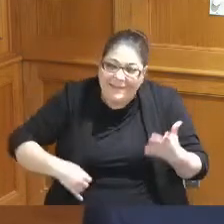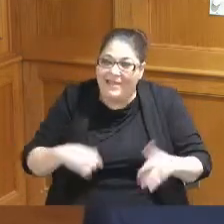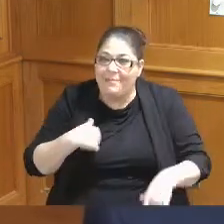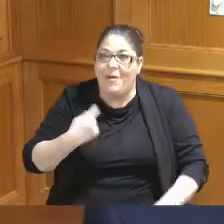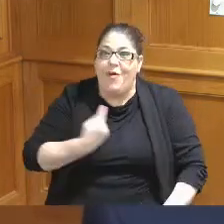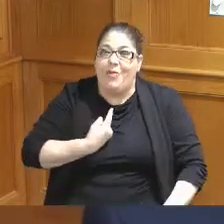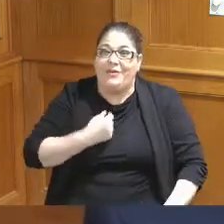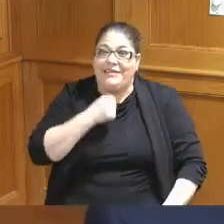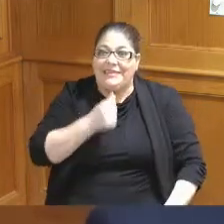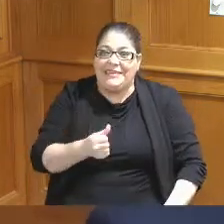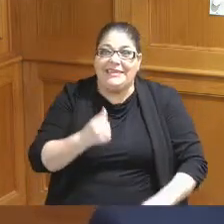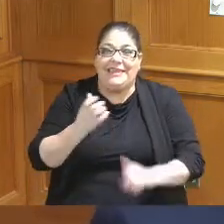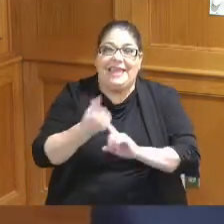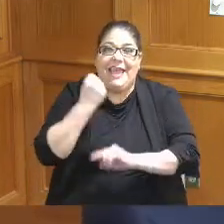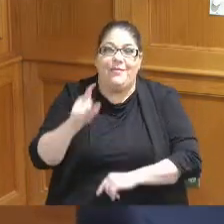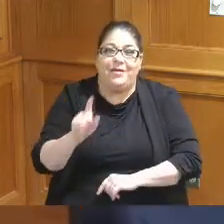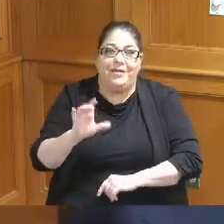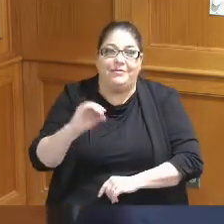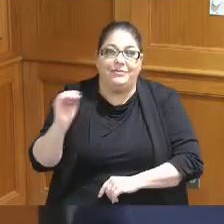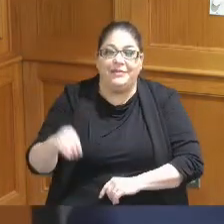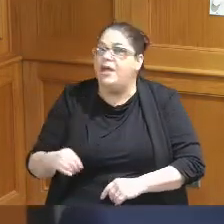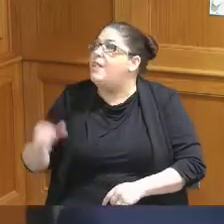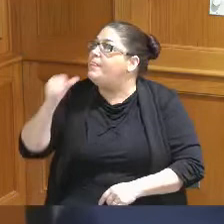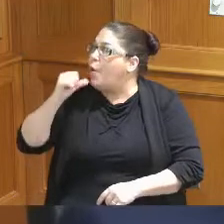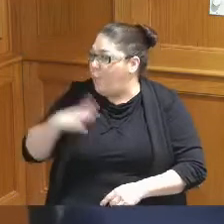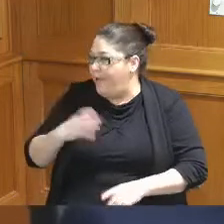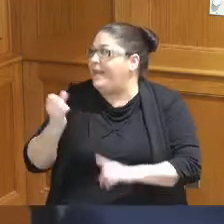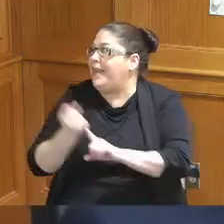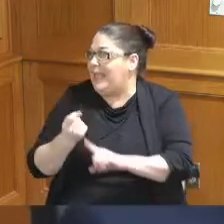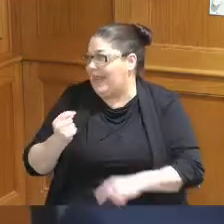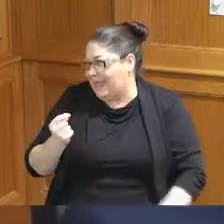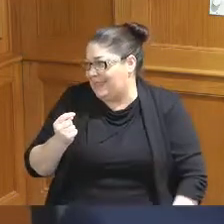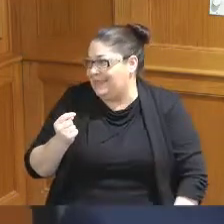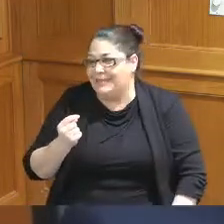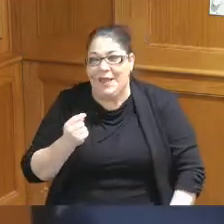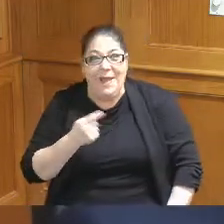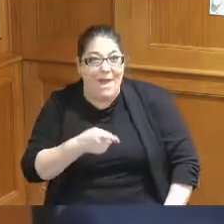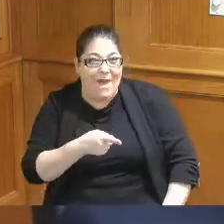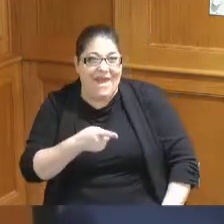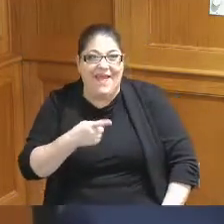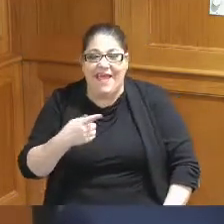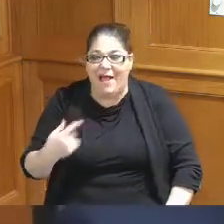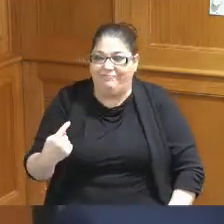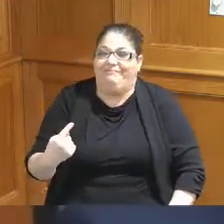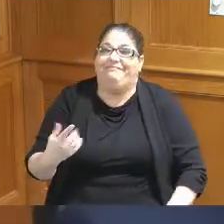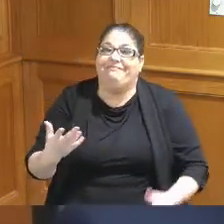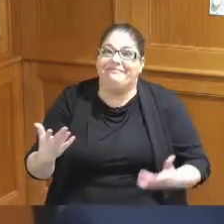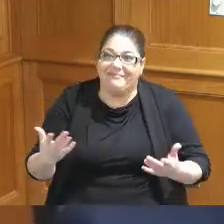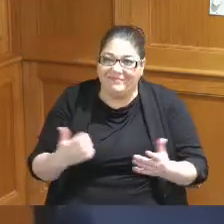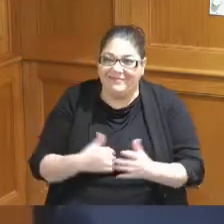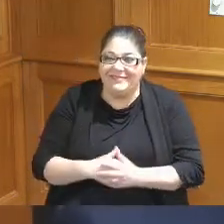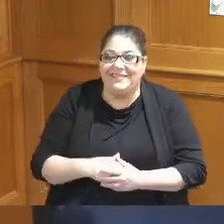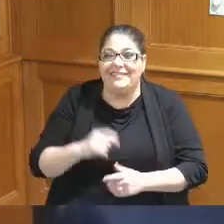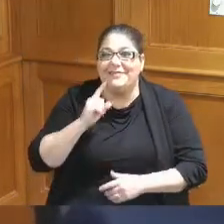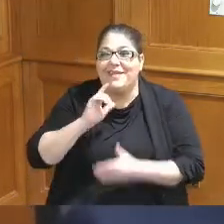did hit it but the women hit it there you go but I just wanted to congratulate her